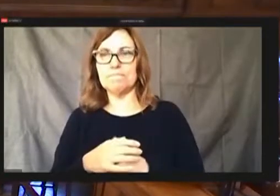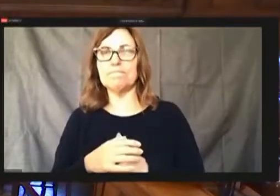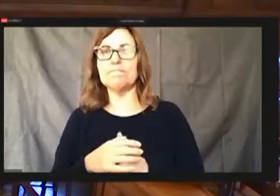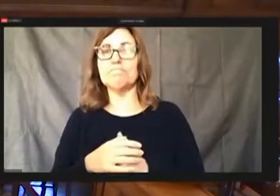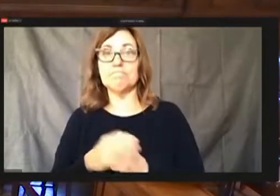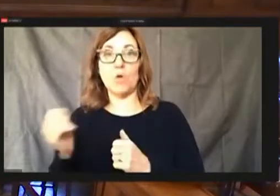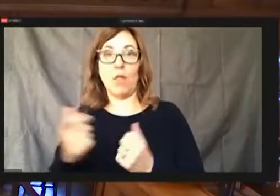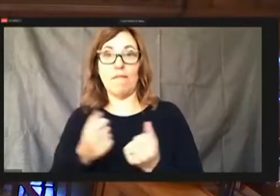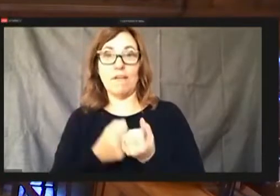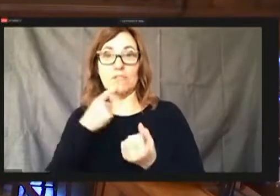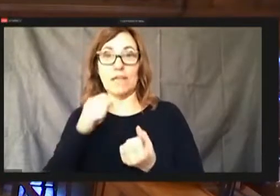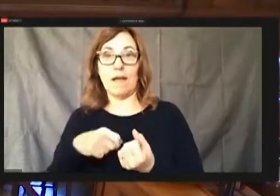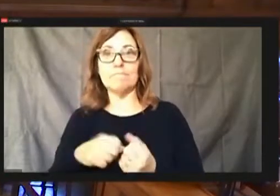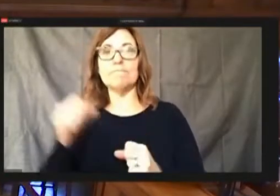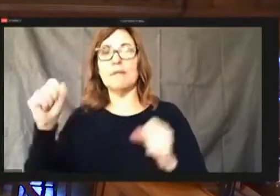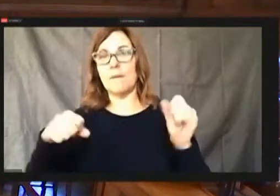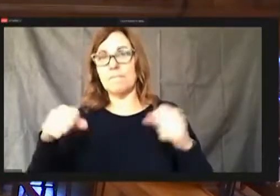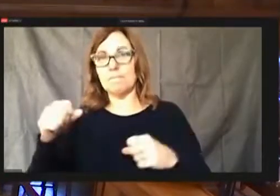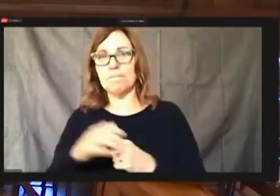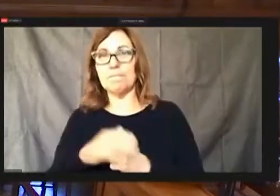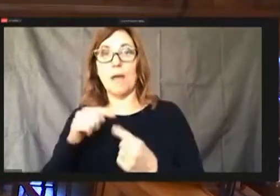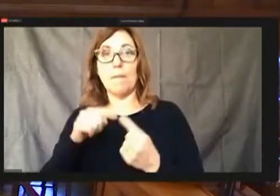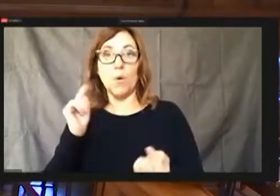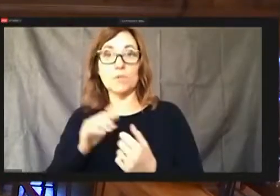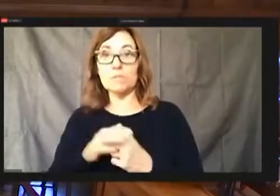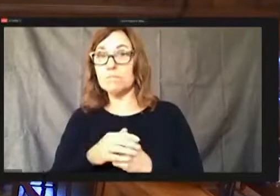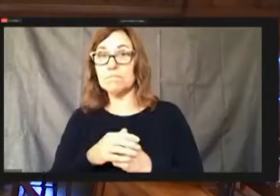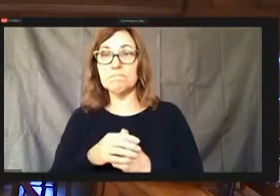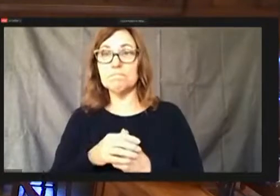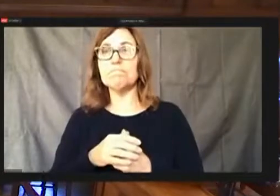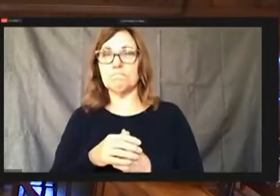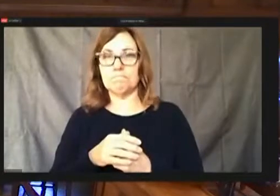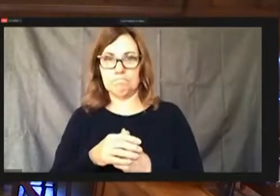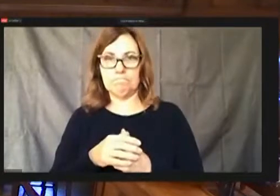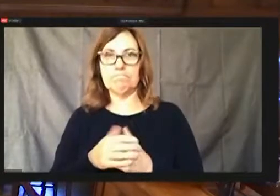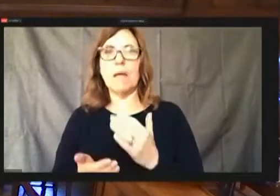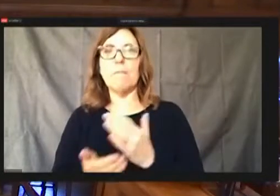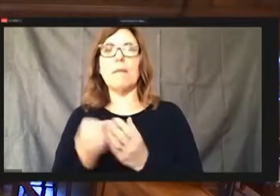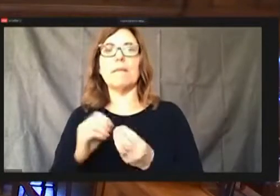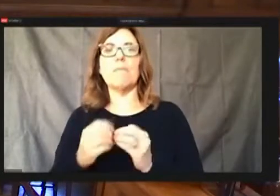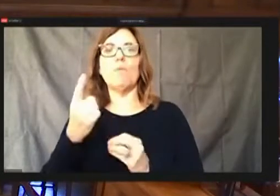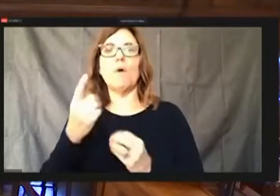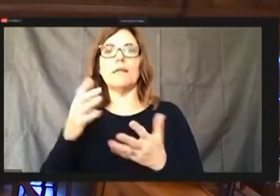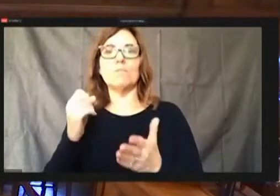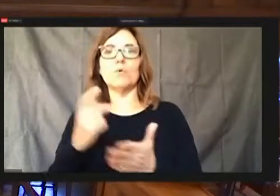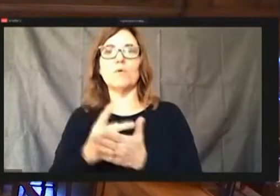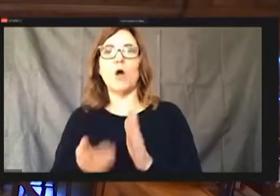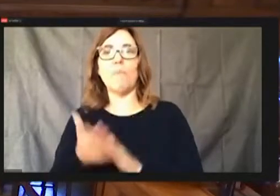I remember number one is approved operating limit number two, operating them in number